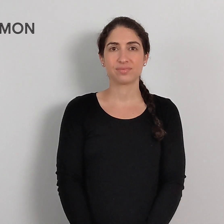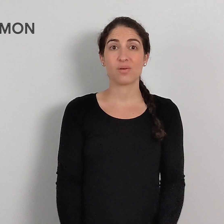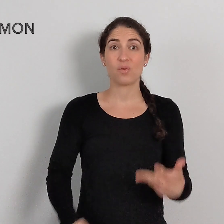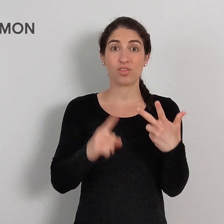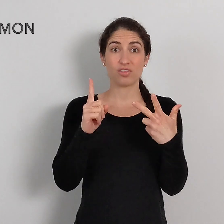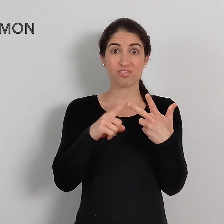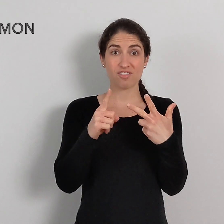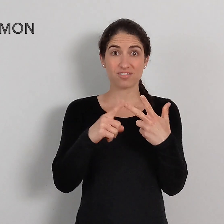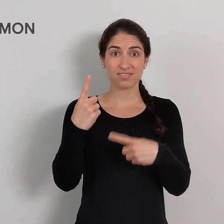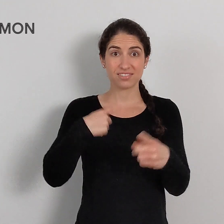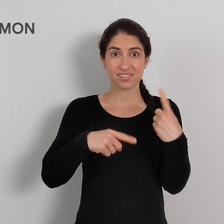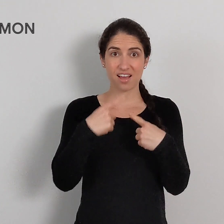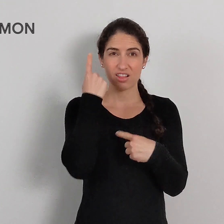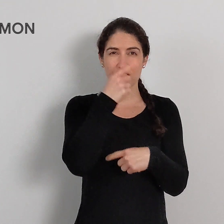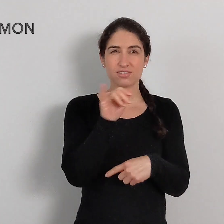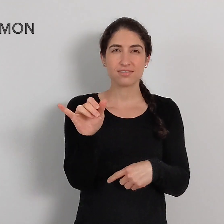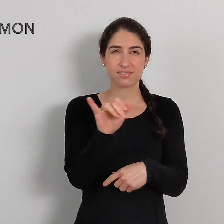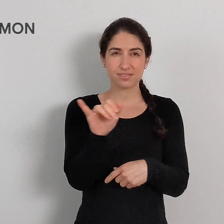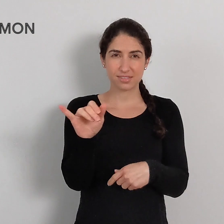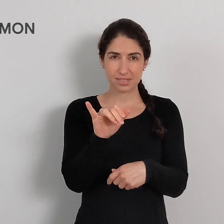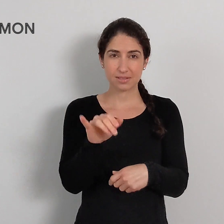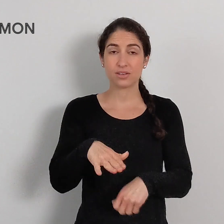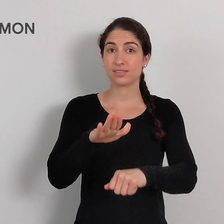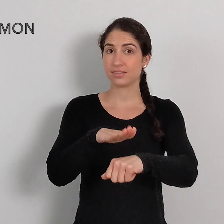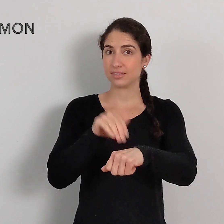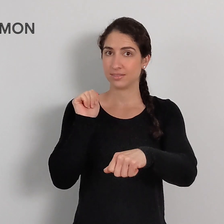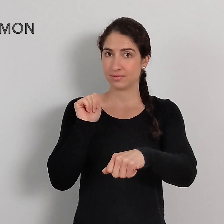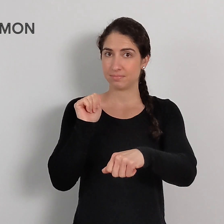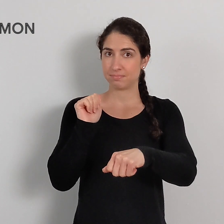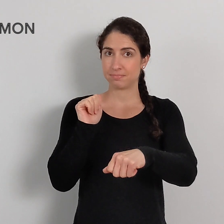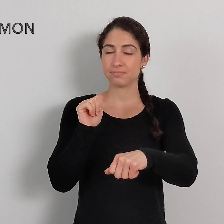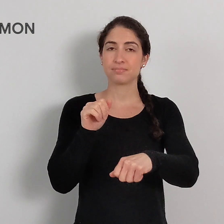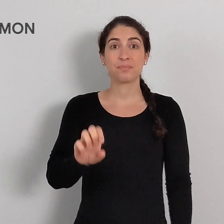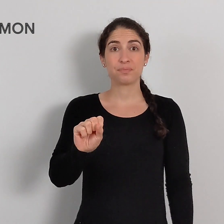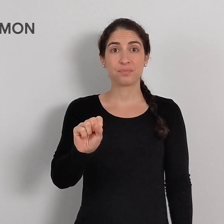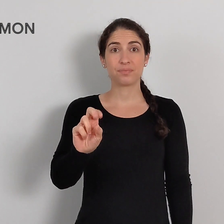A third sign that looks similar: SUMMON.